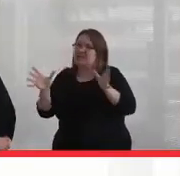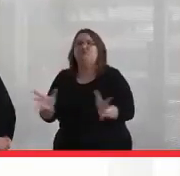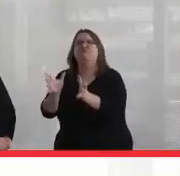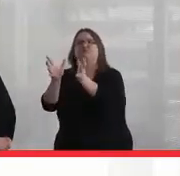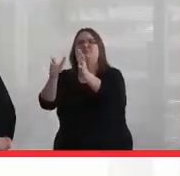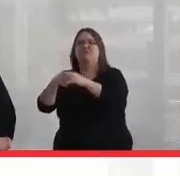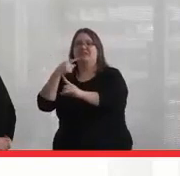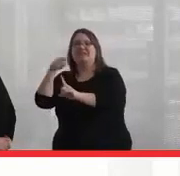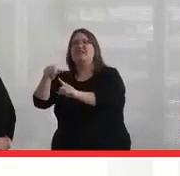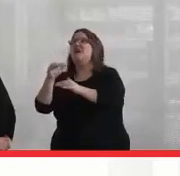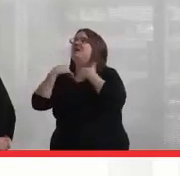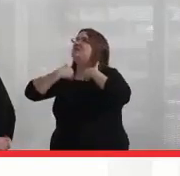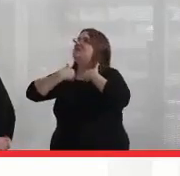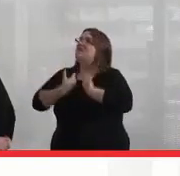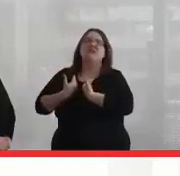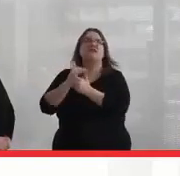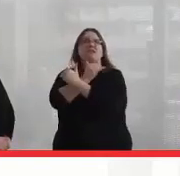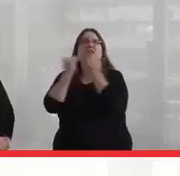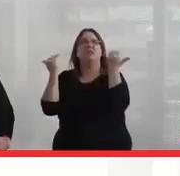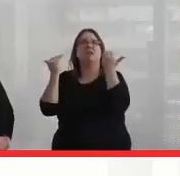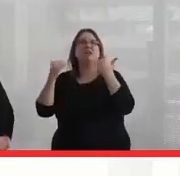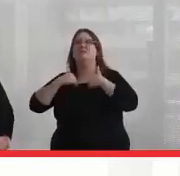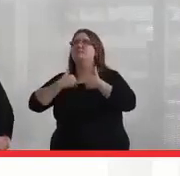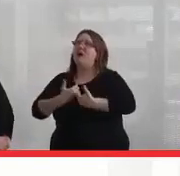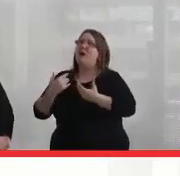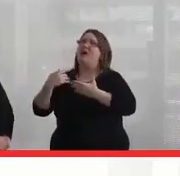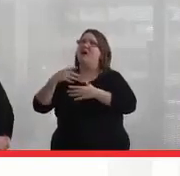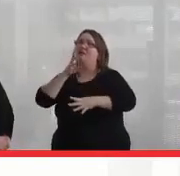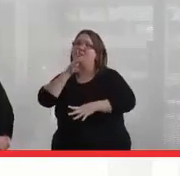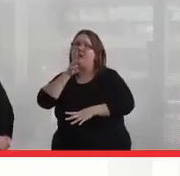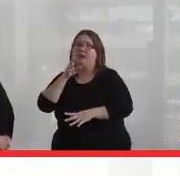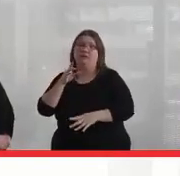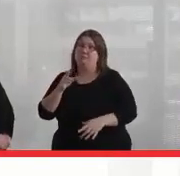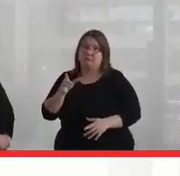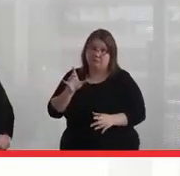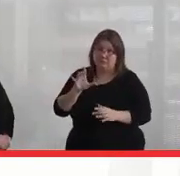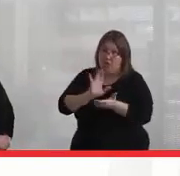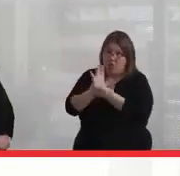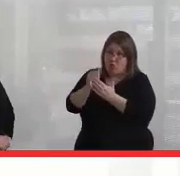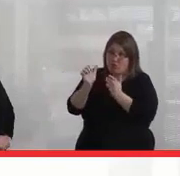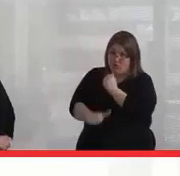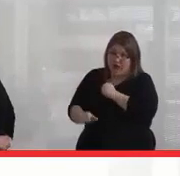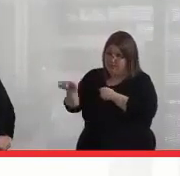He said that he was tired of things. He was tired of talking, which was a load of crap because he never talked to anybody.